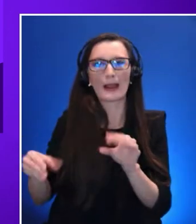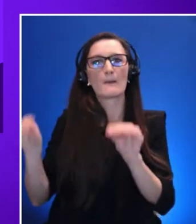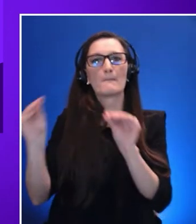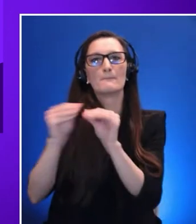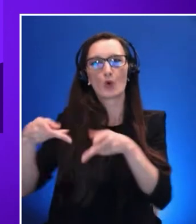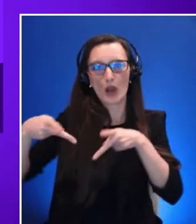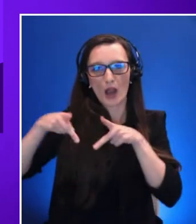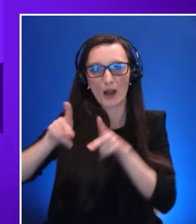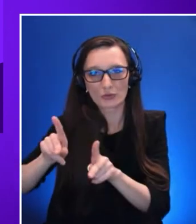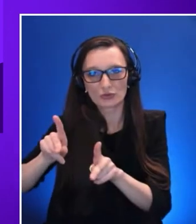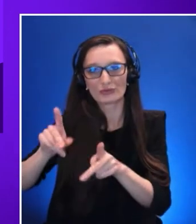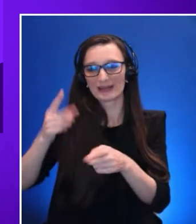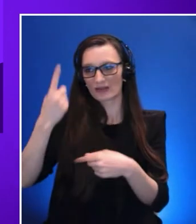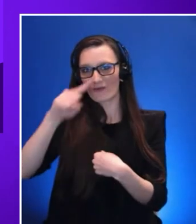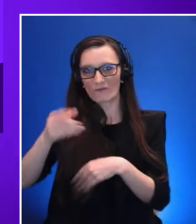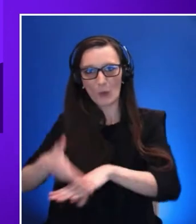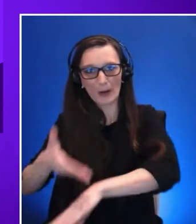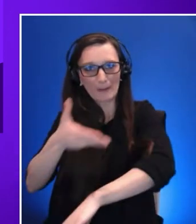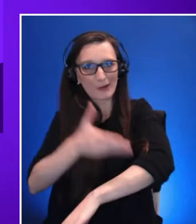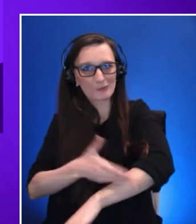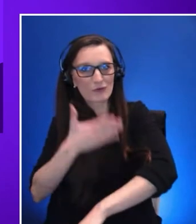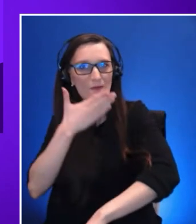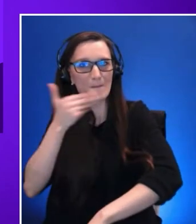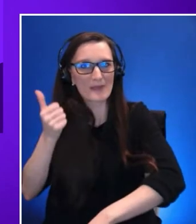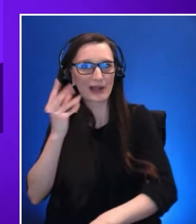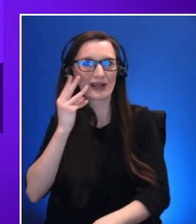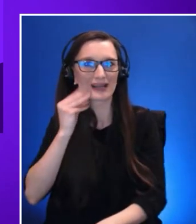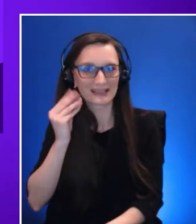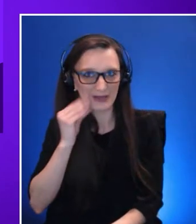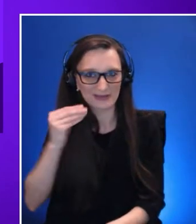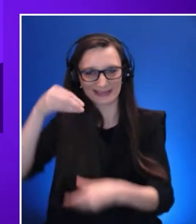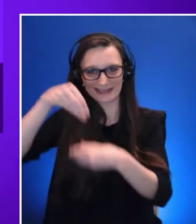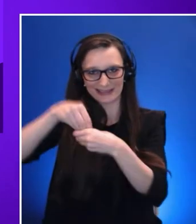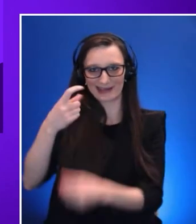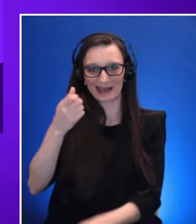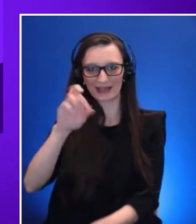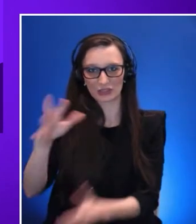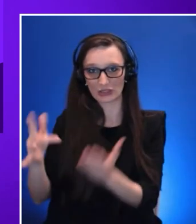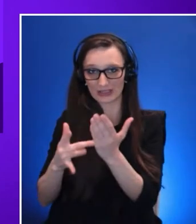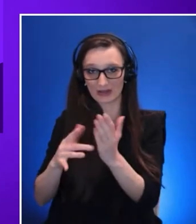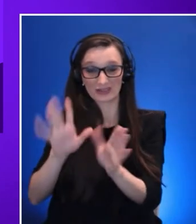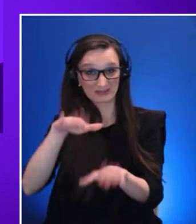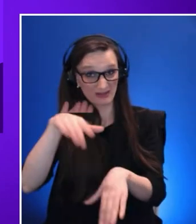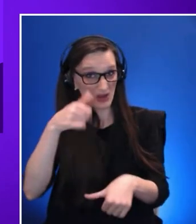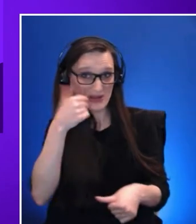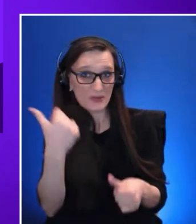leveraging XR technologies. Remember XR opens a new set of opportunities and